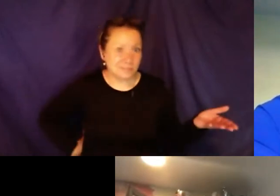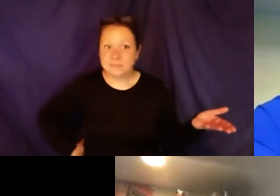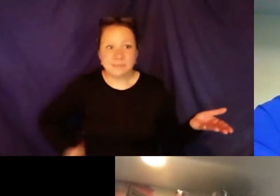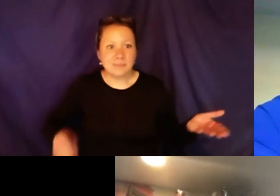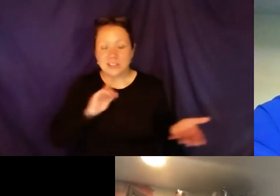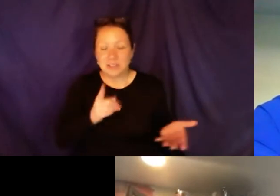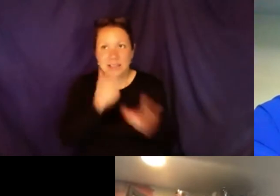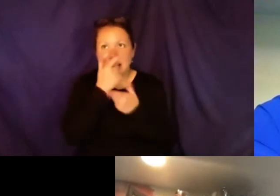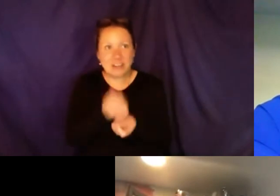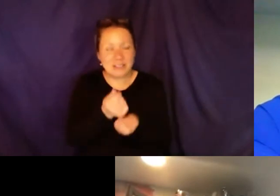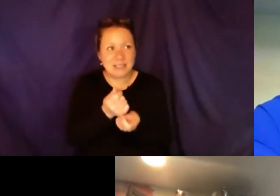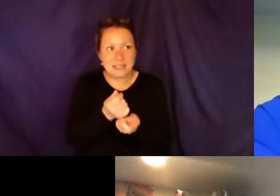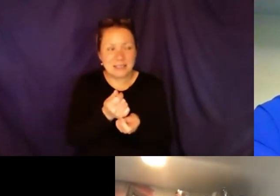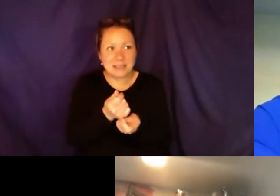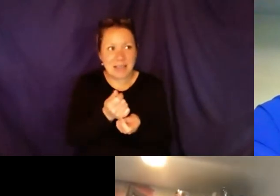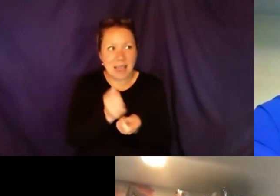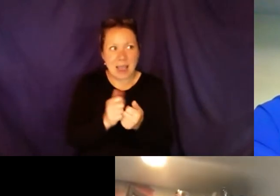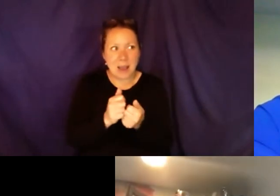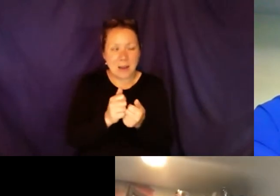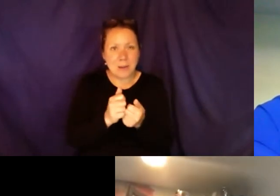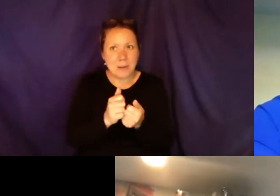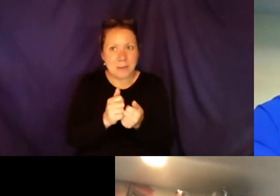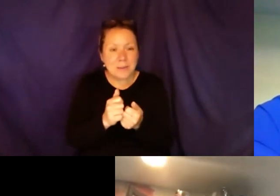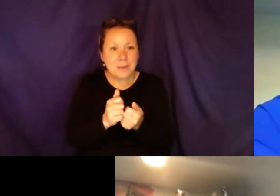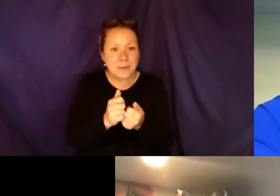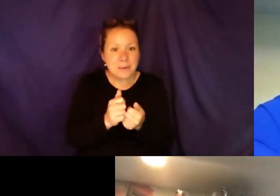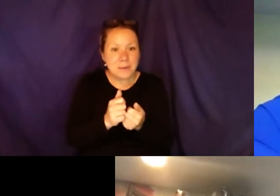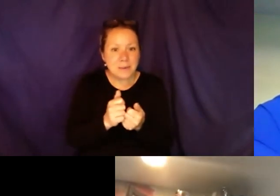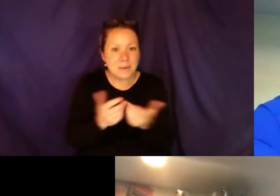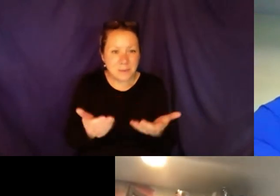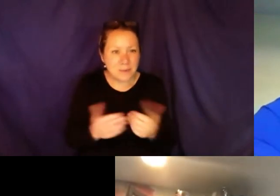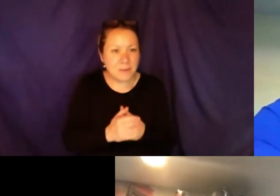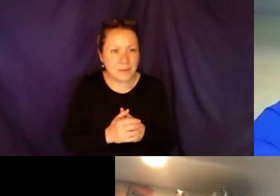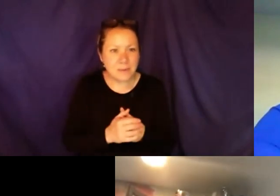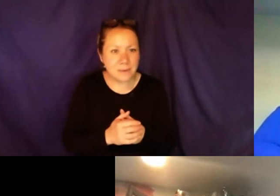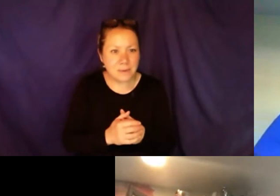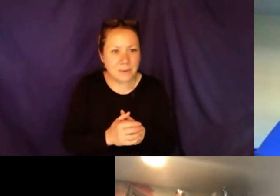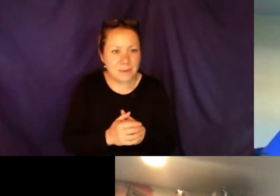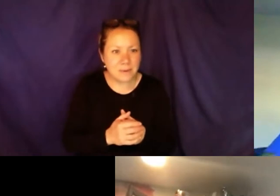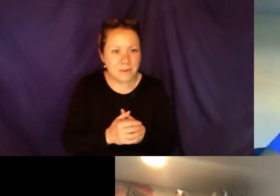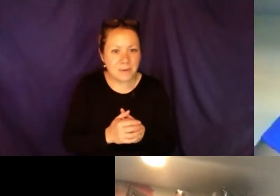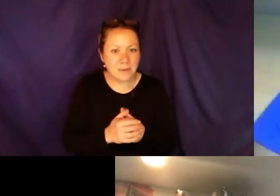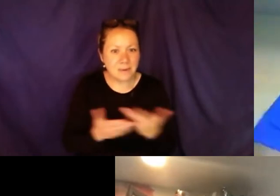and every time I am like nope, I am still on a 504. It is just like really interesting